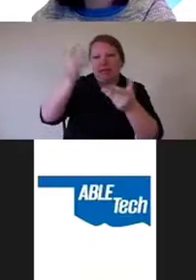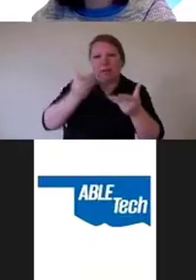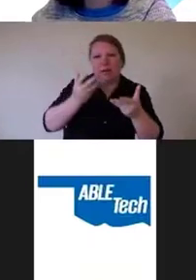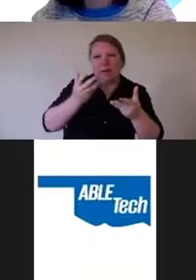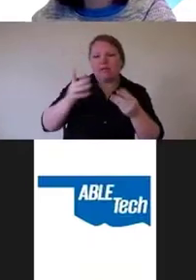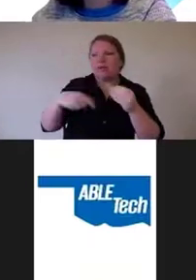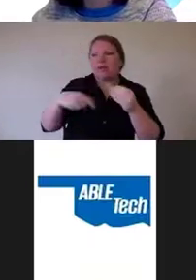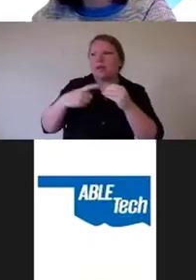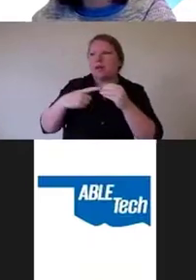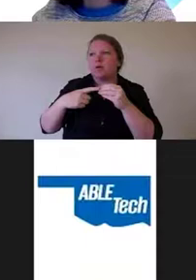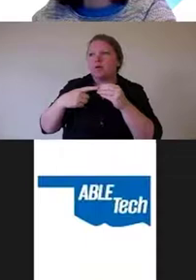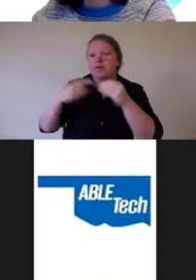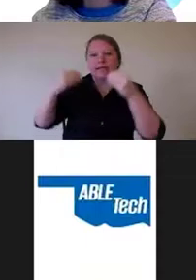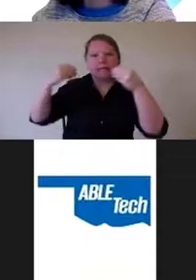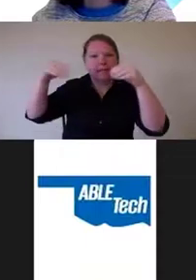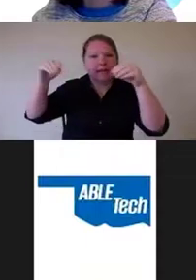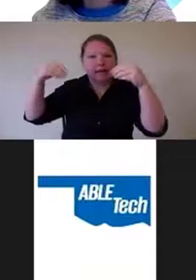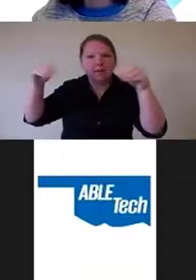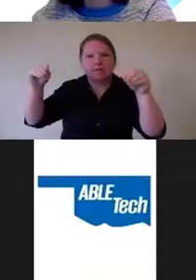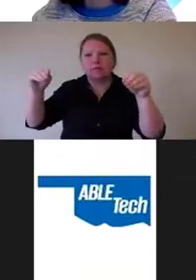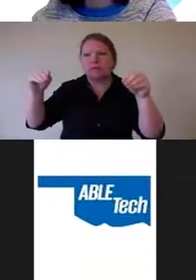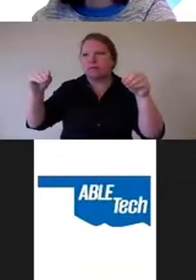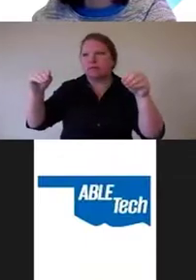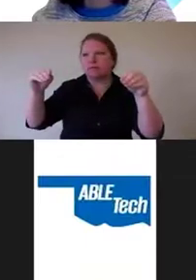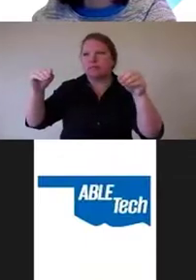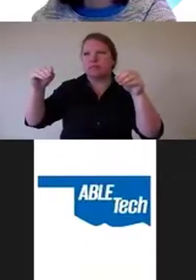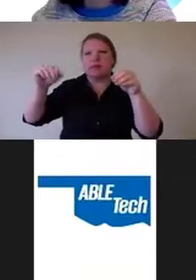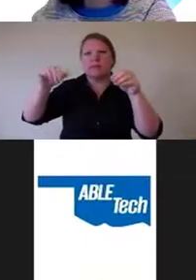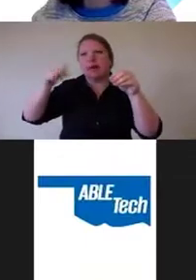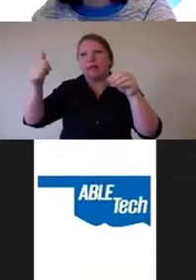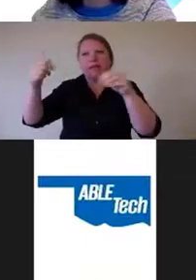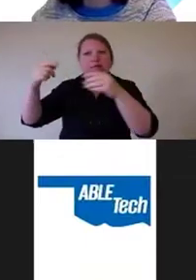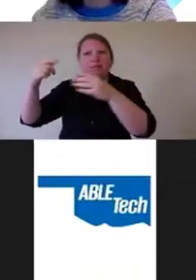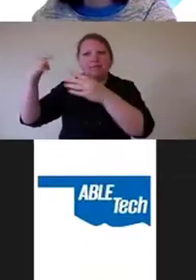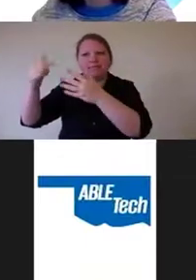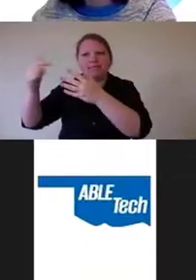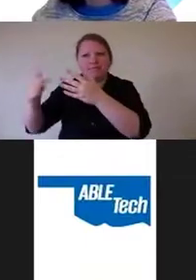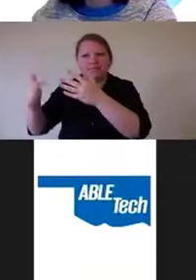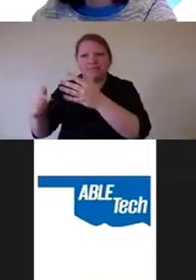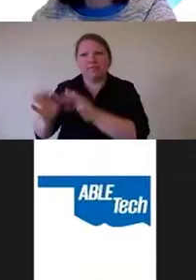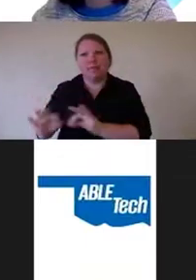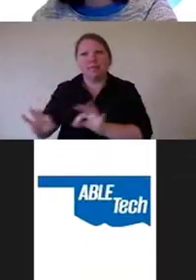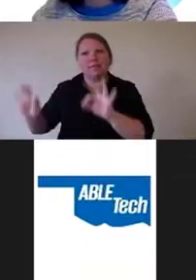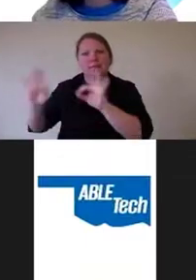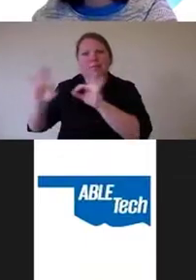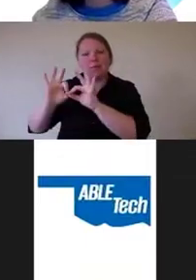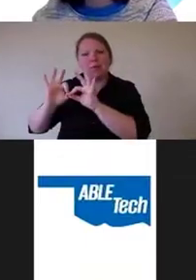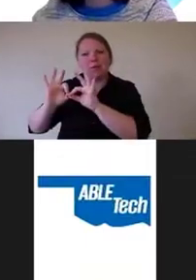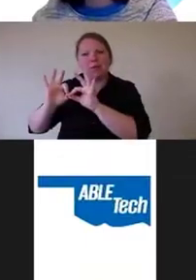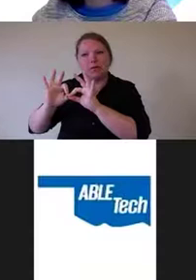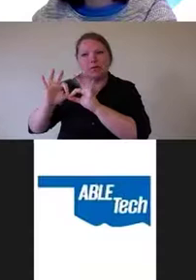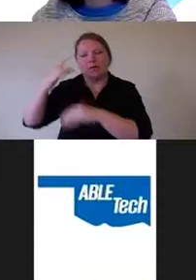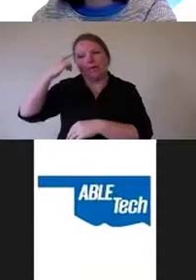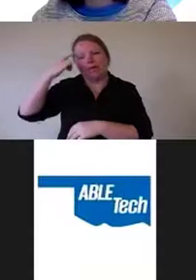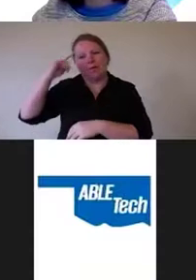and and other things that would have been crucial to know for an end user who was a screen